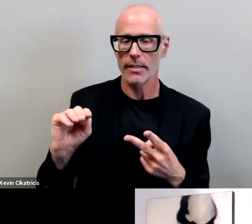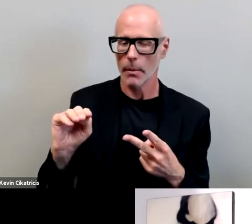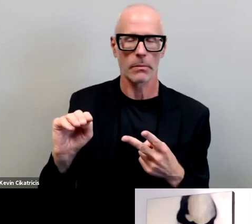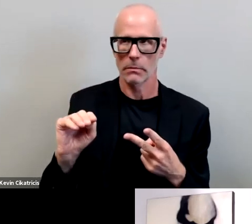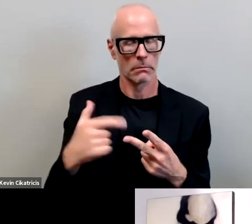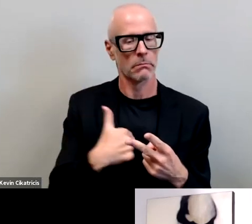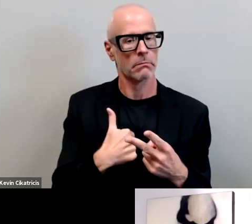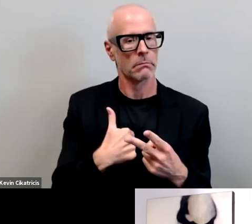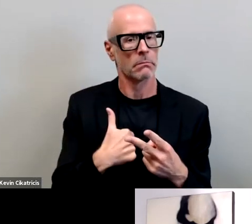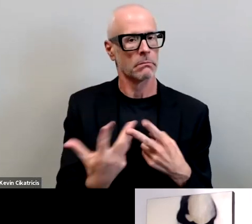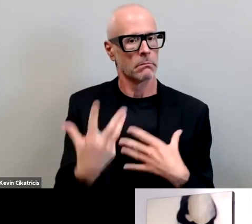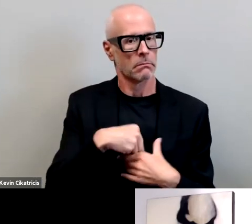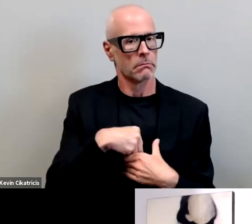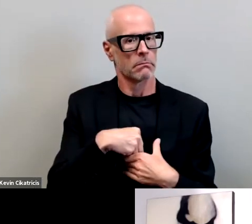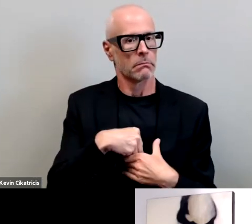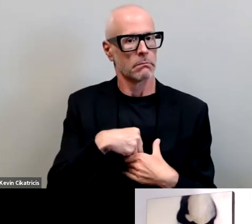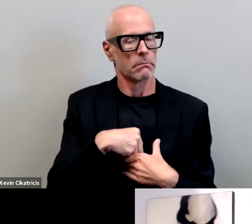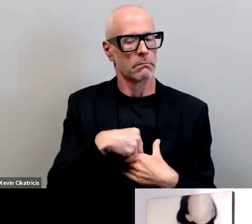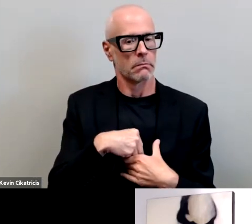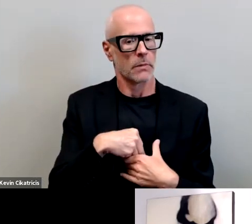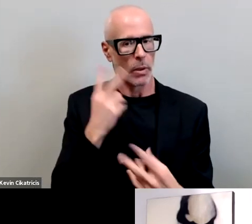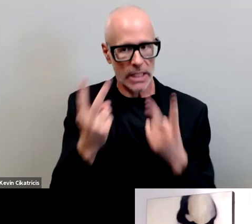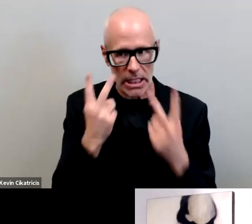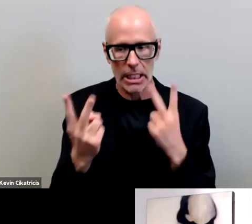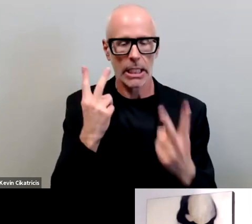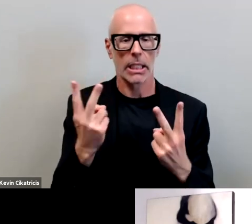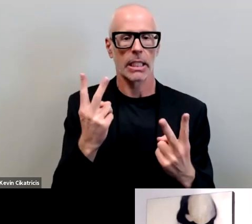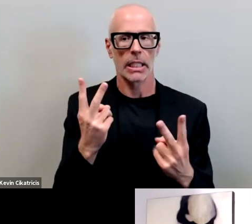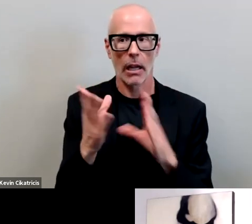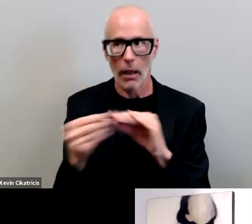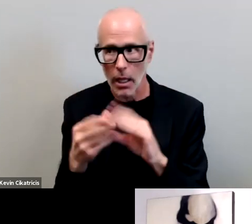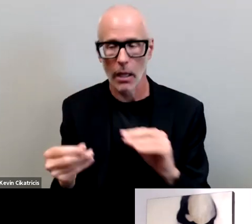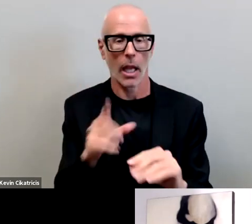we've seen those things that have been said and pledged and etc it's time for cal state